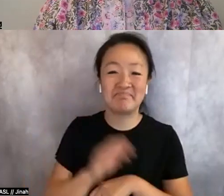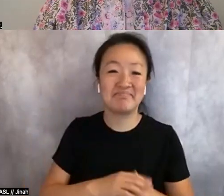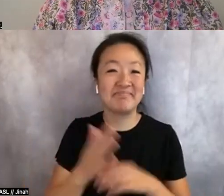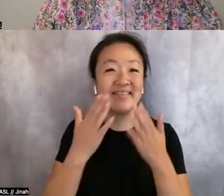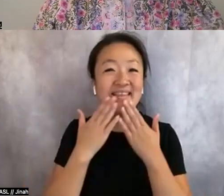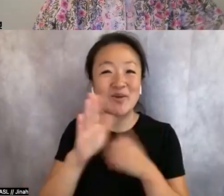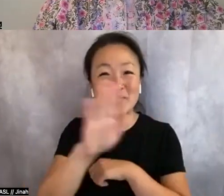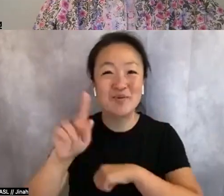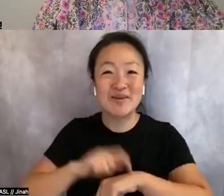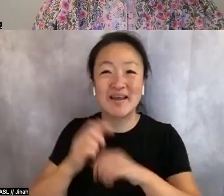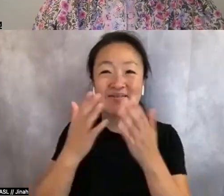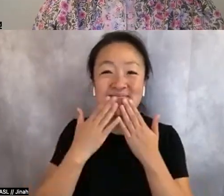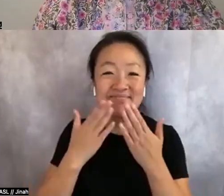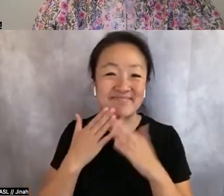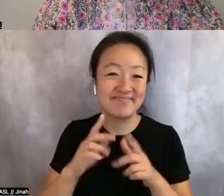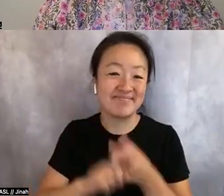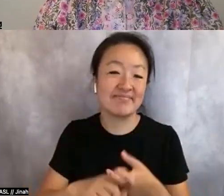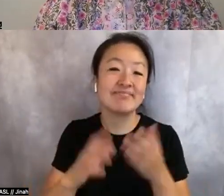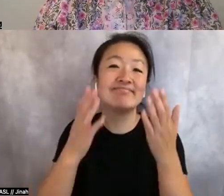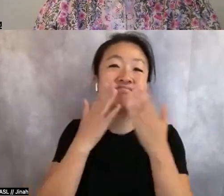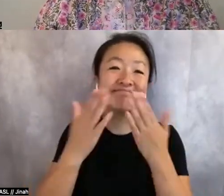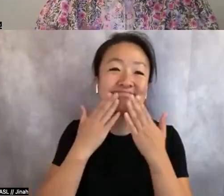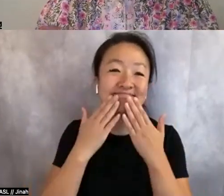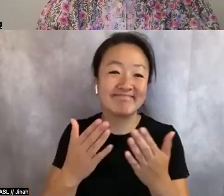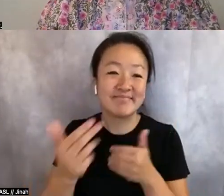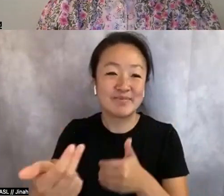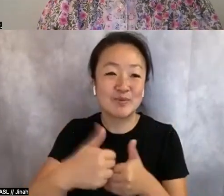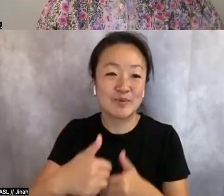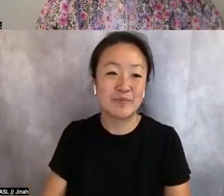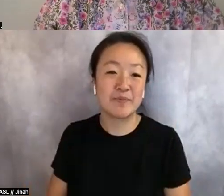Thank you, Kay. Thank you everyone for being here. Give it up for Kay,